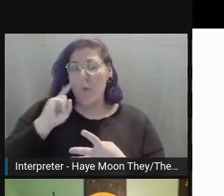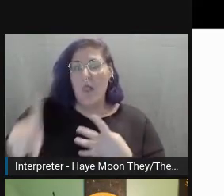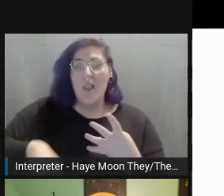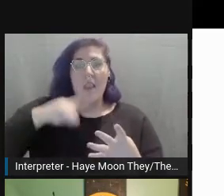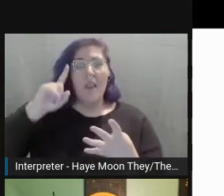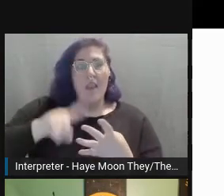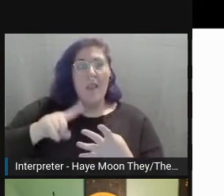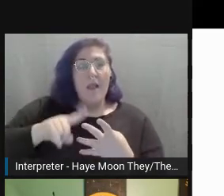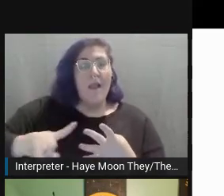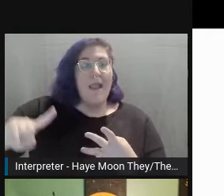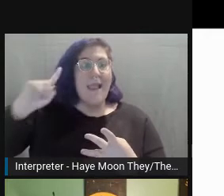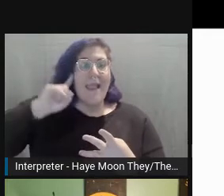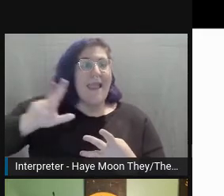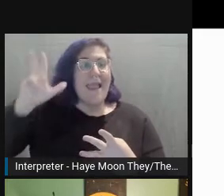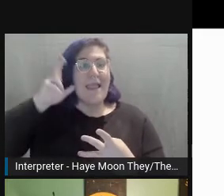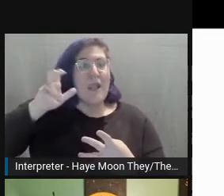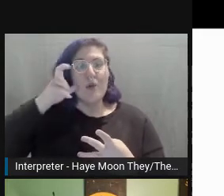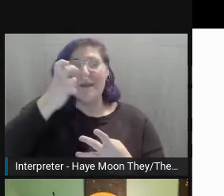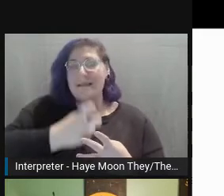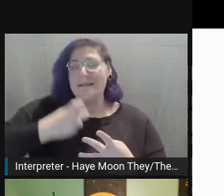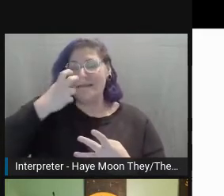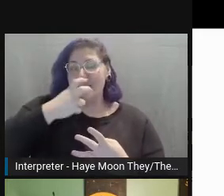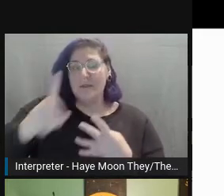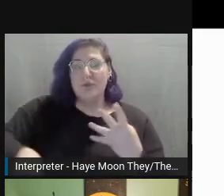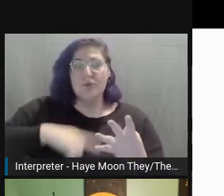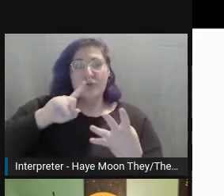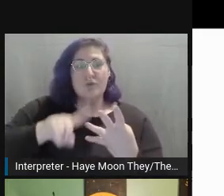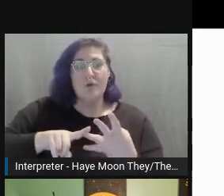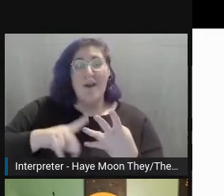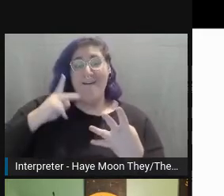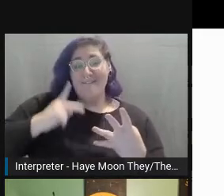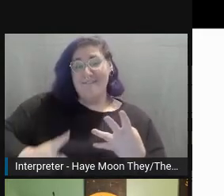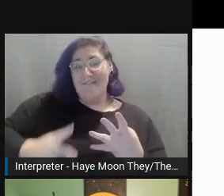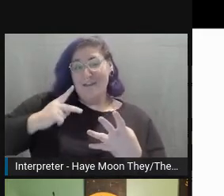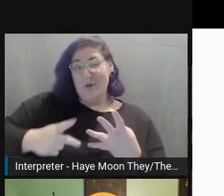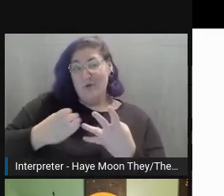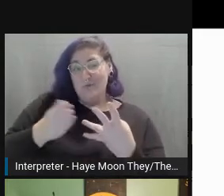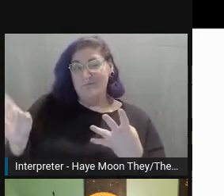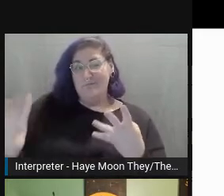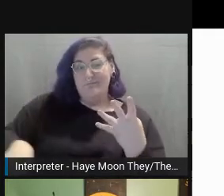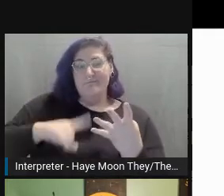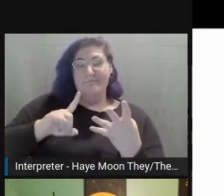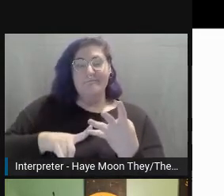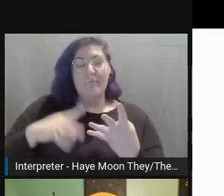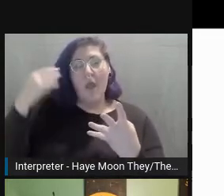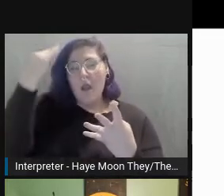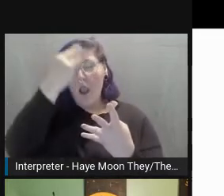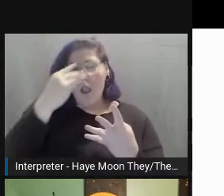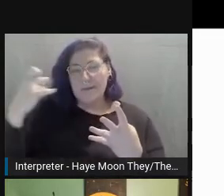hearing and speech disabilities, physical disabilities, and cognitive disabilities.